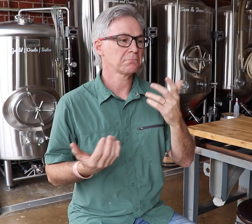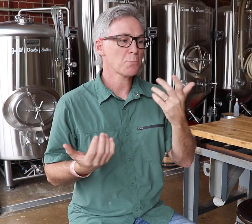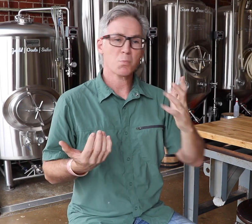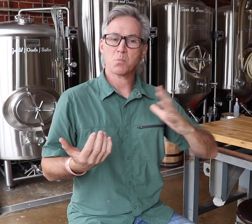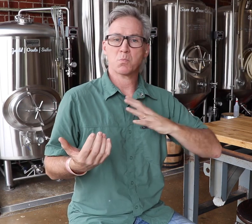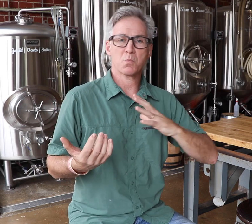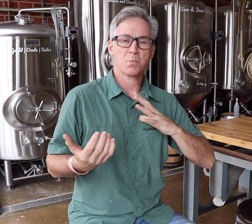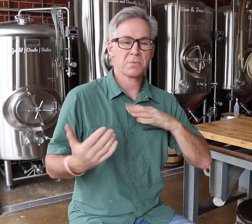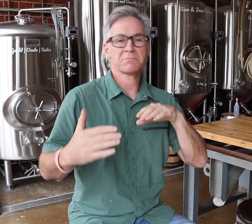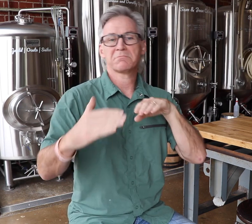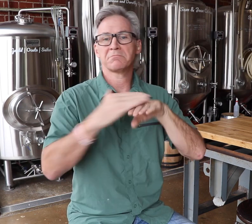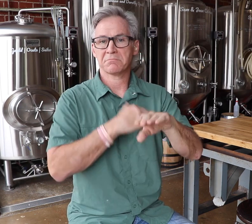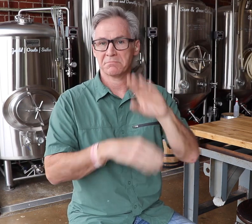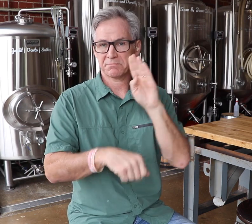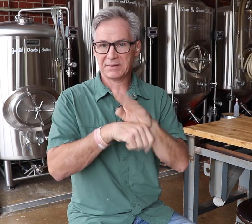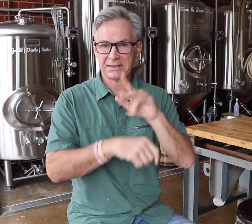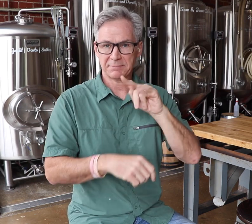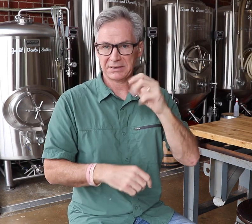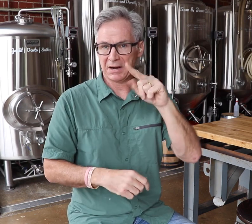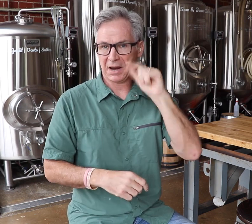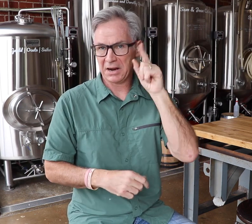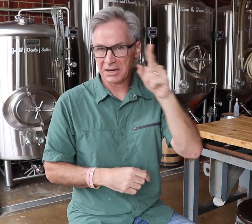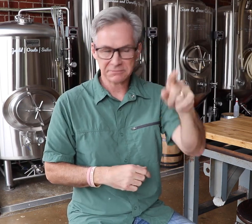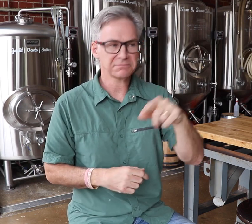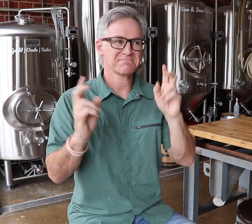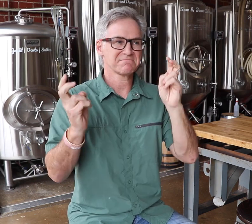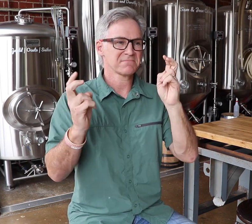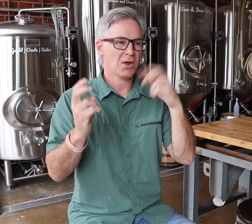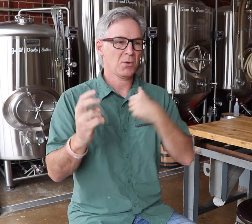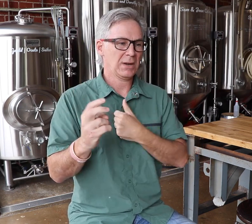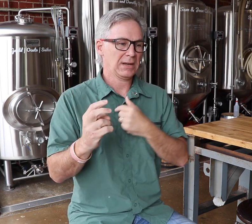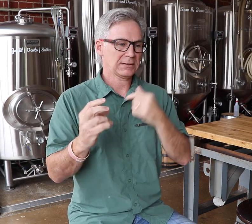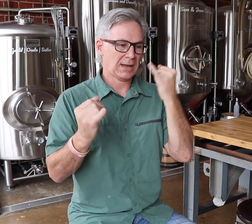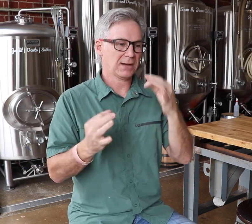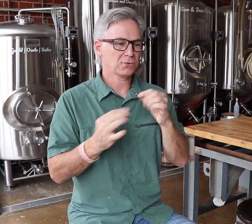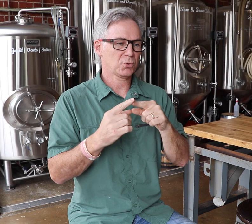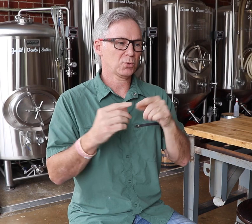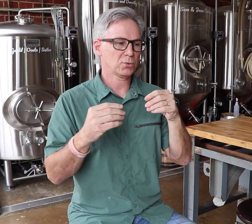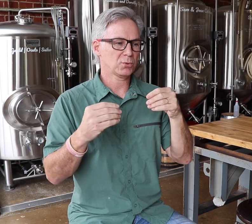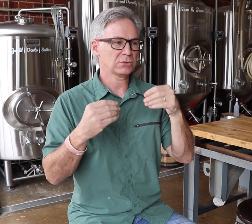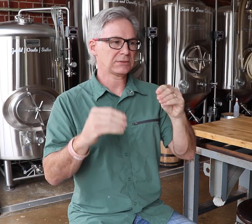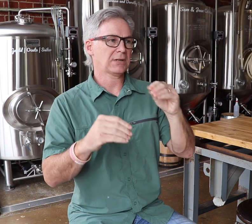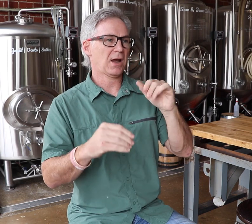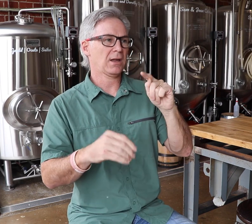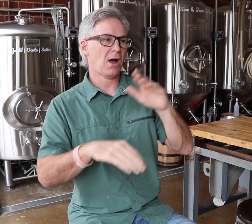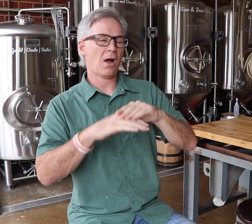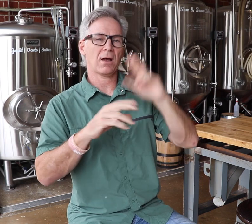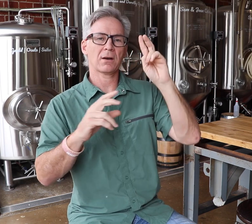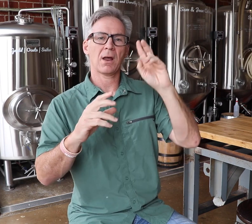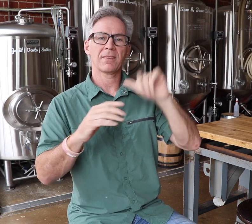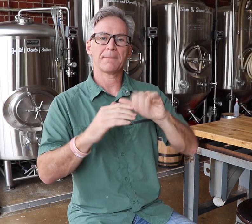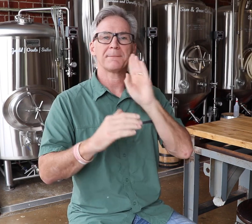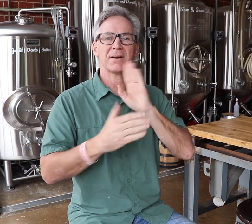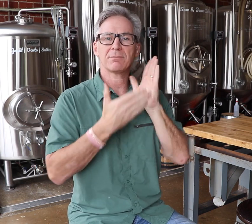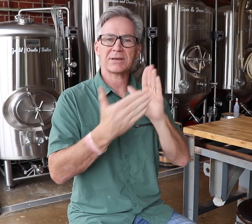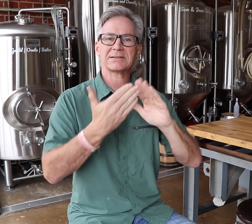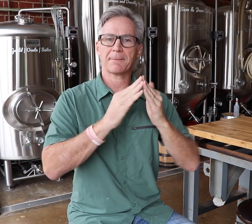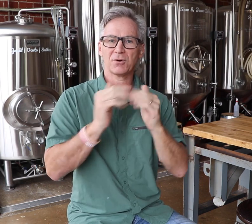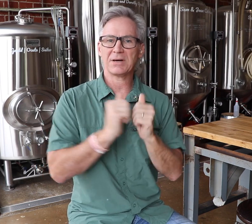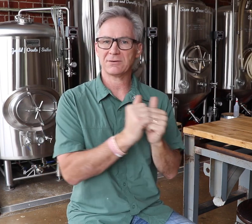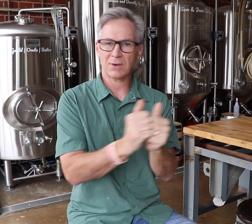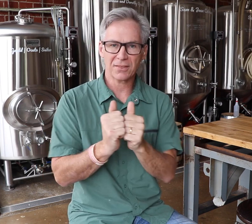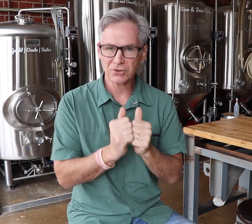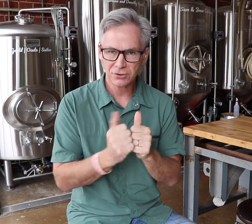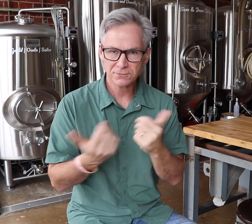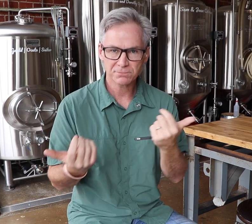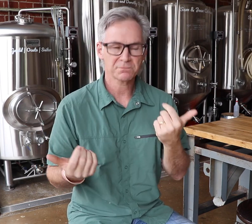We entered into the pitch competition with our selling point, “Beer brings the community together.”